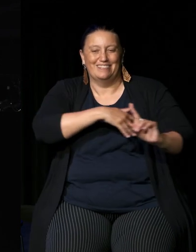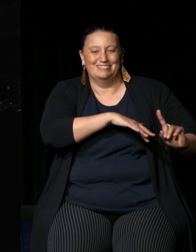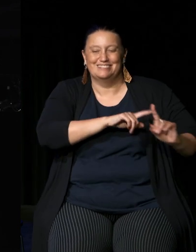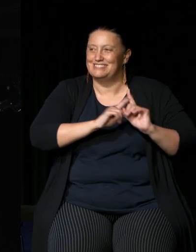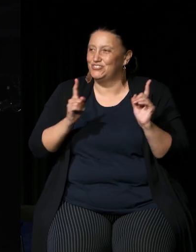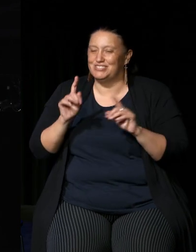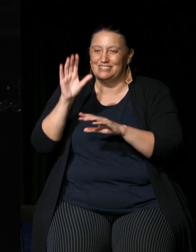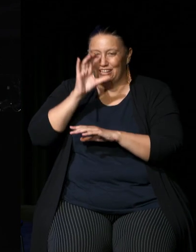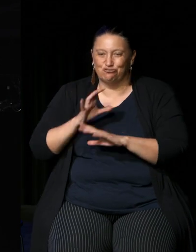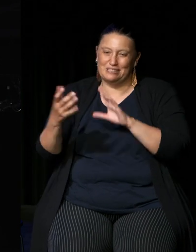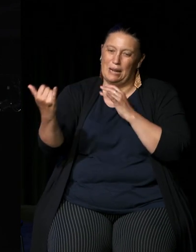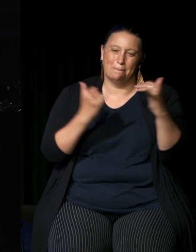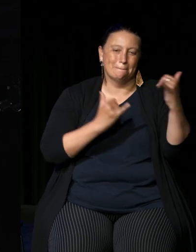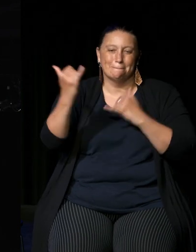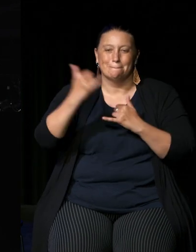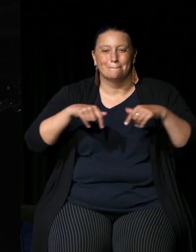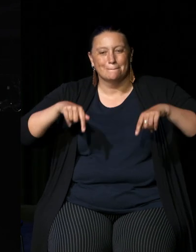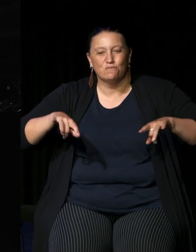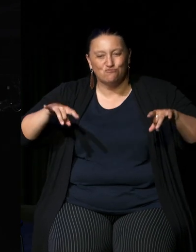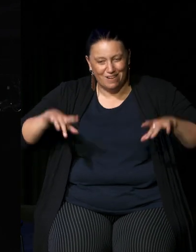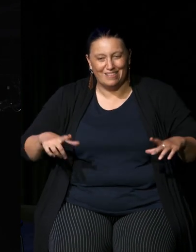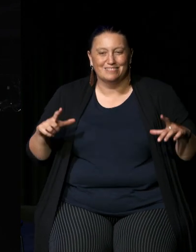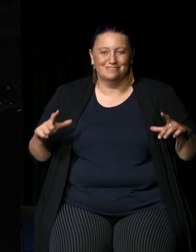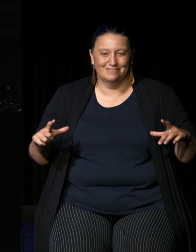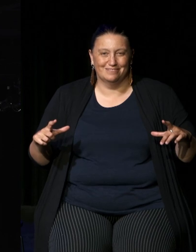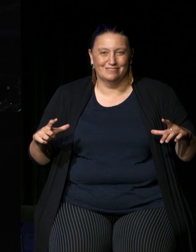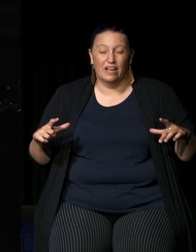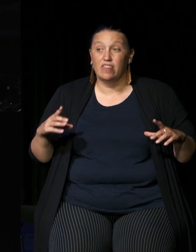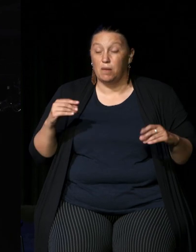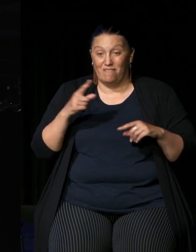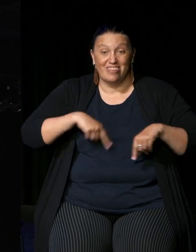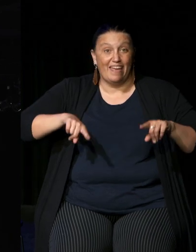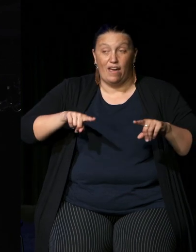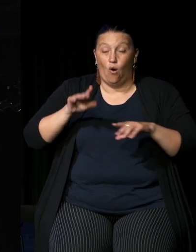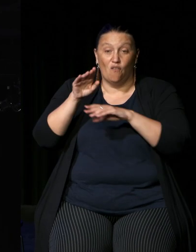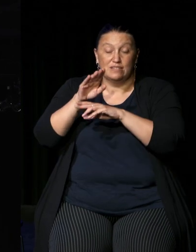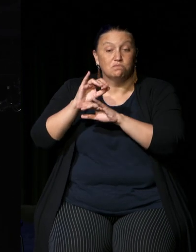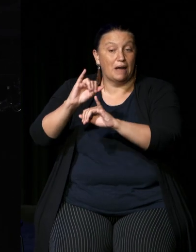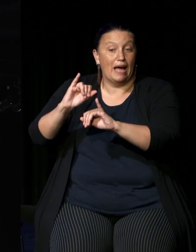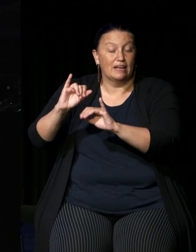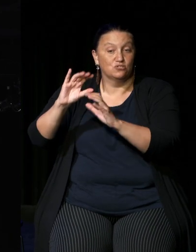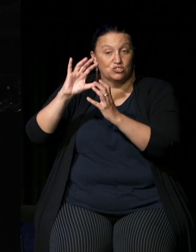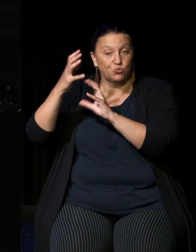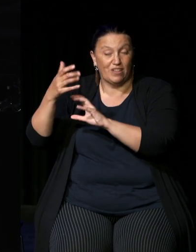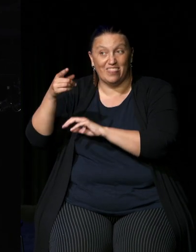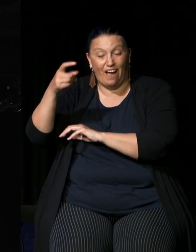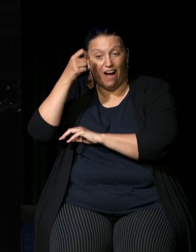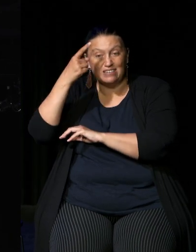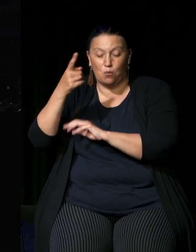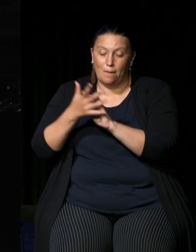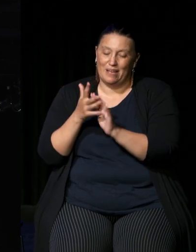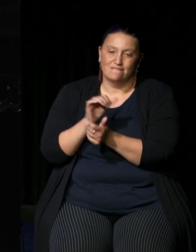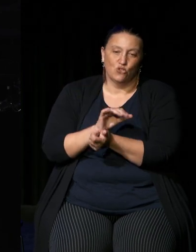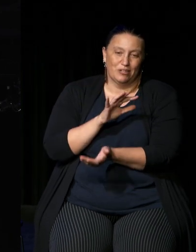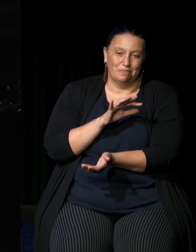other countries that have lived in some very bad conditions they understand freedom and recognition